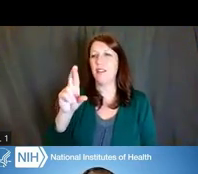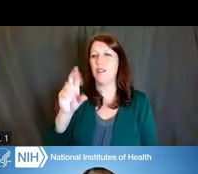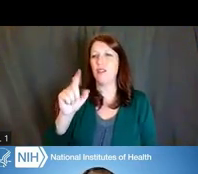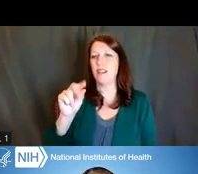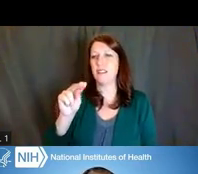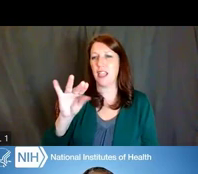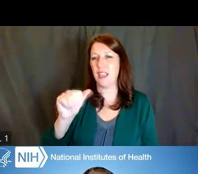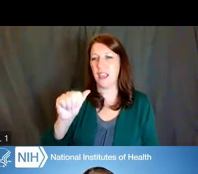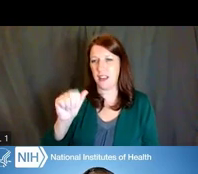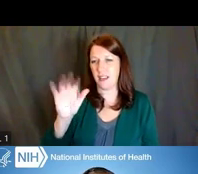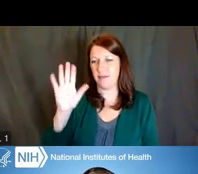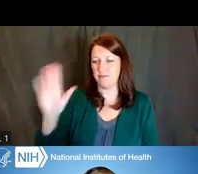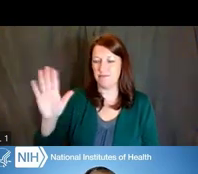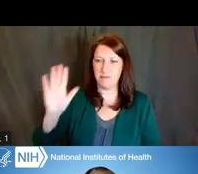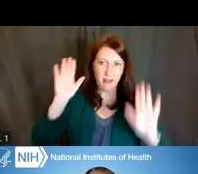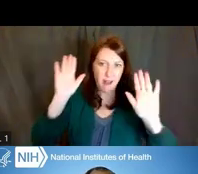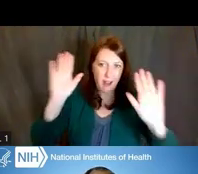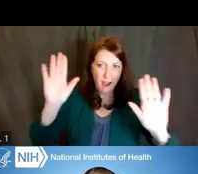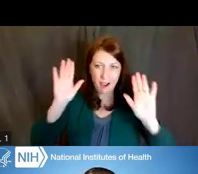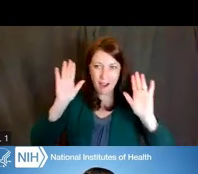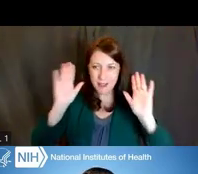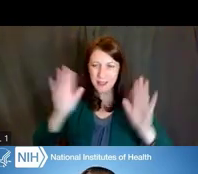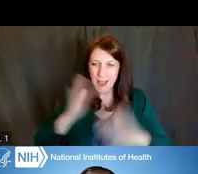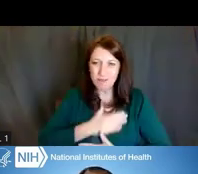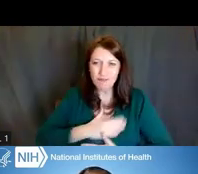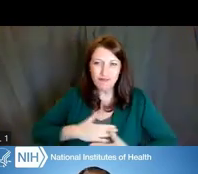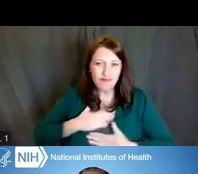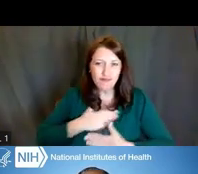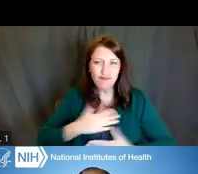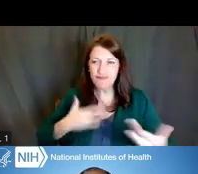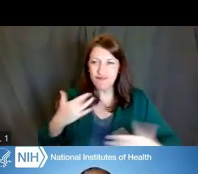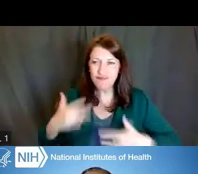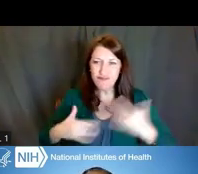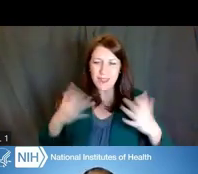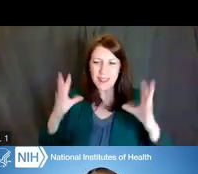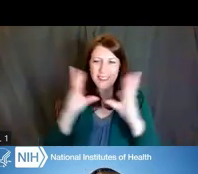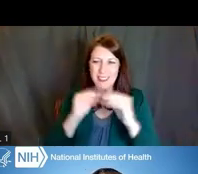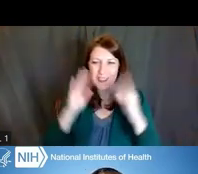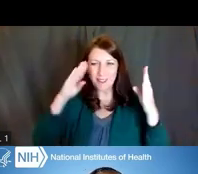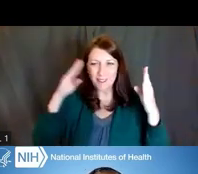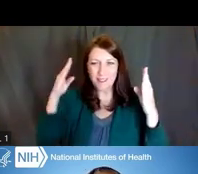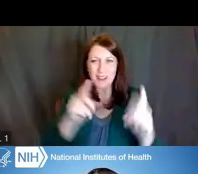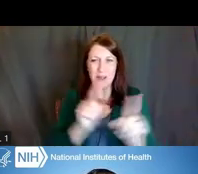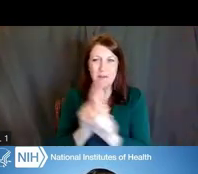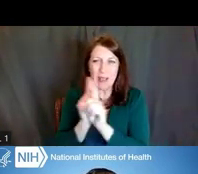for an awesome and very enthusiastic session, focusing on mentoring and networking.